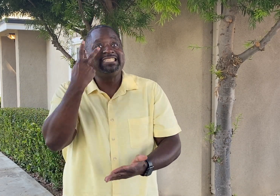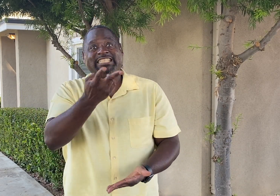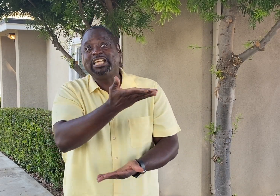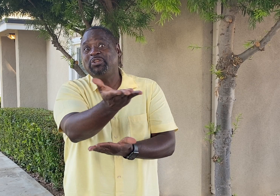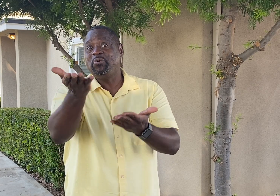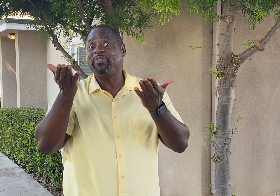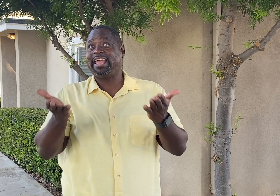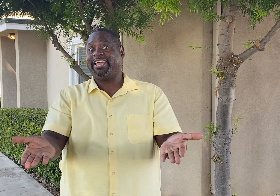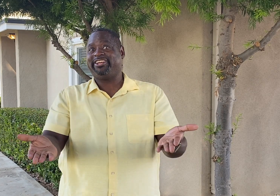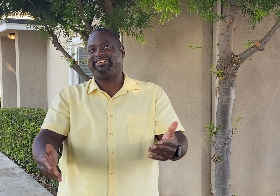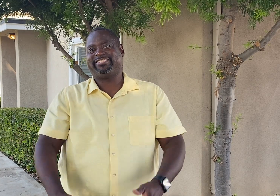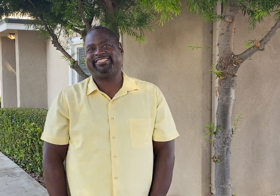See you there!